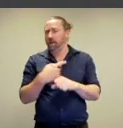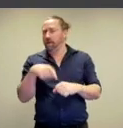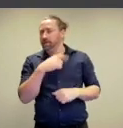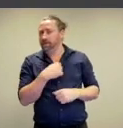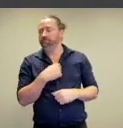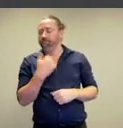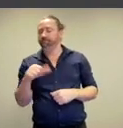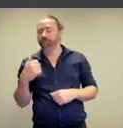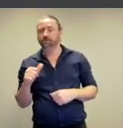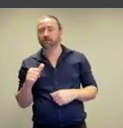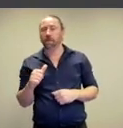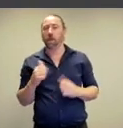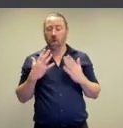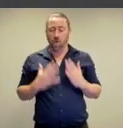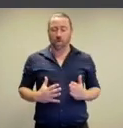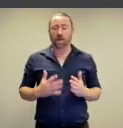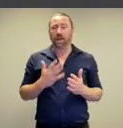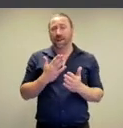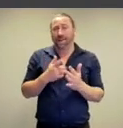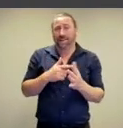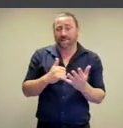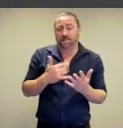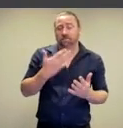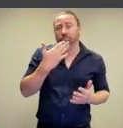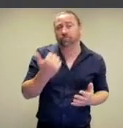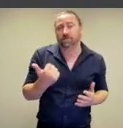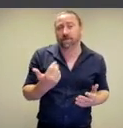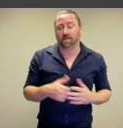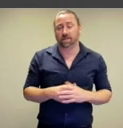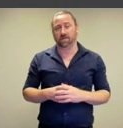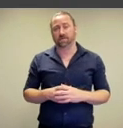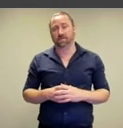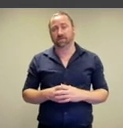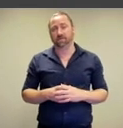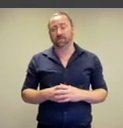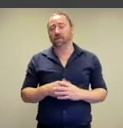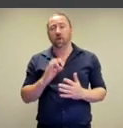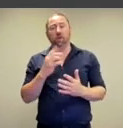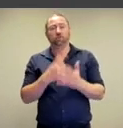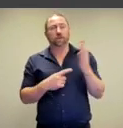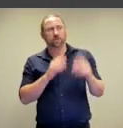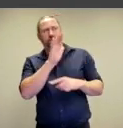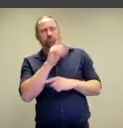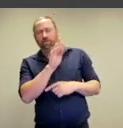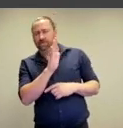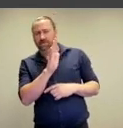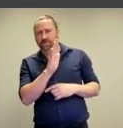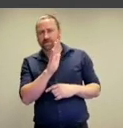Kelly urges us to remember the beauty of human bodies but even more